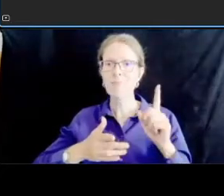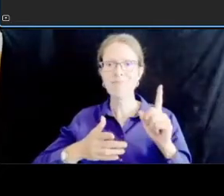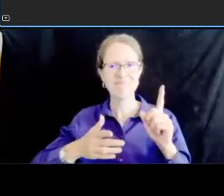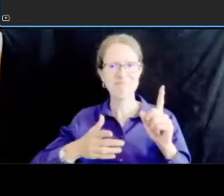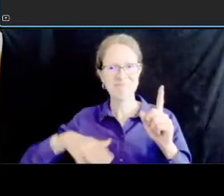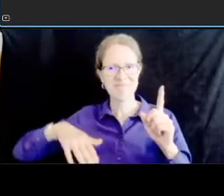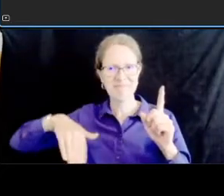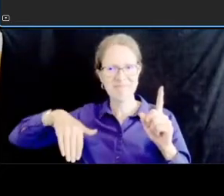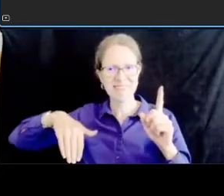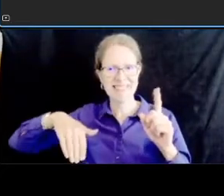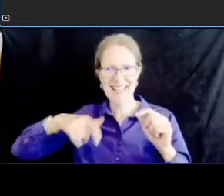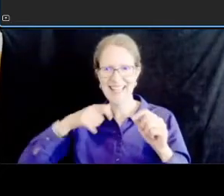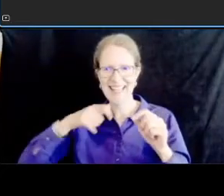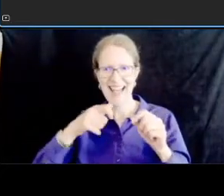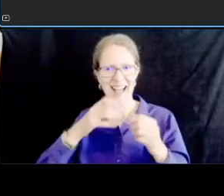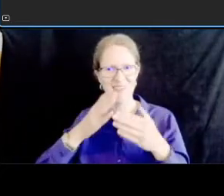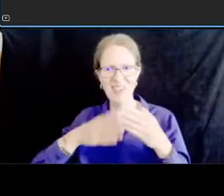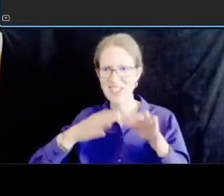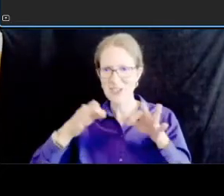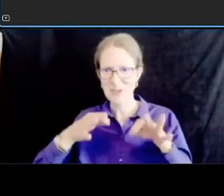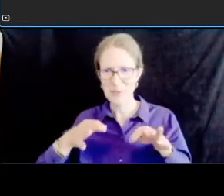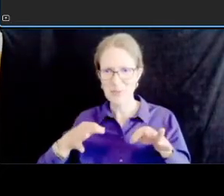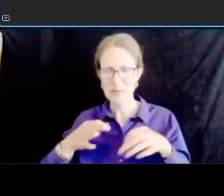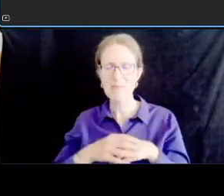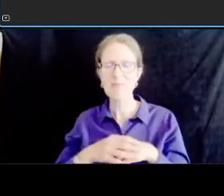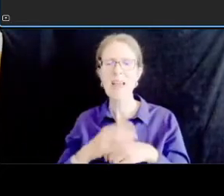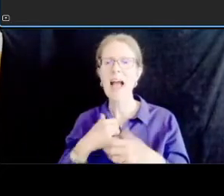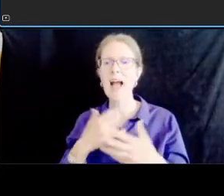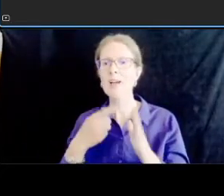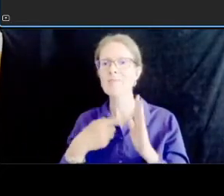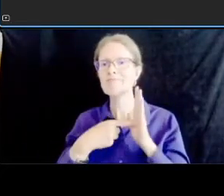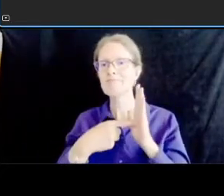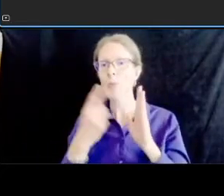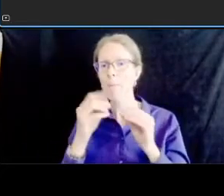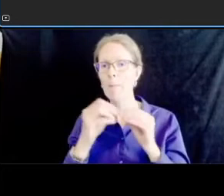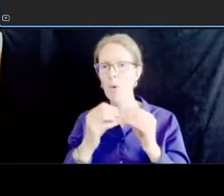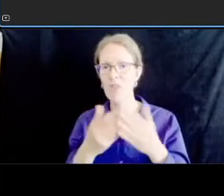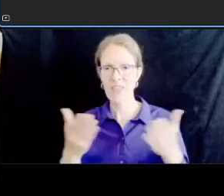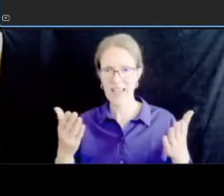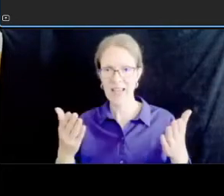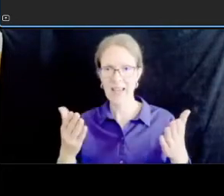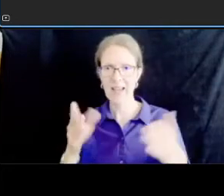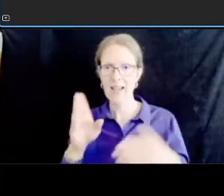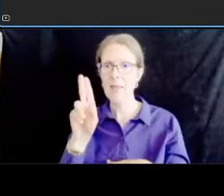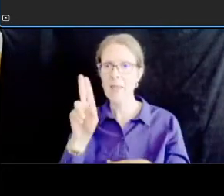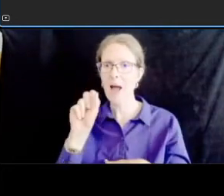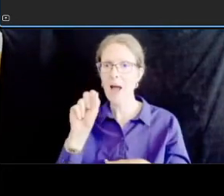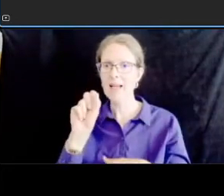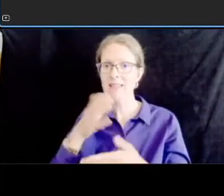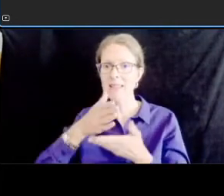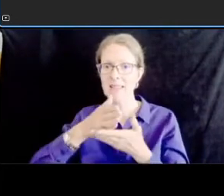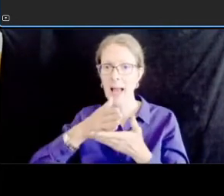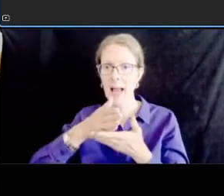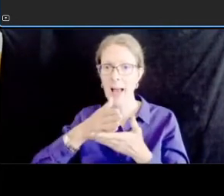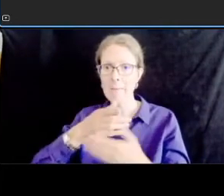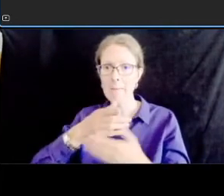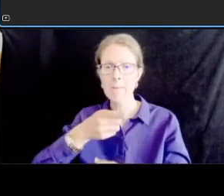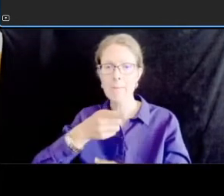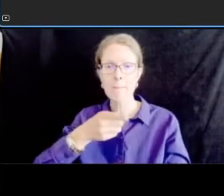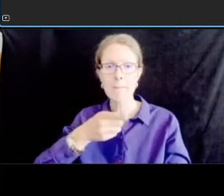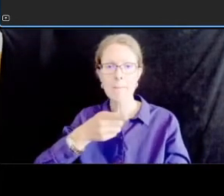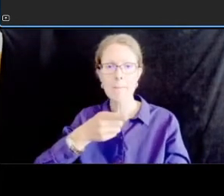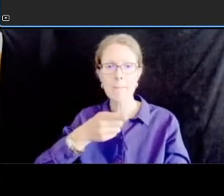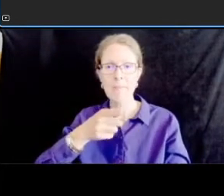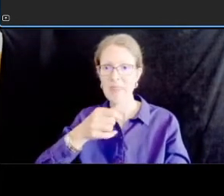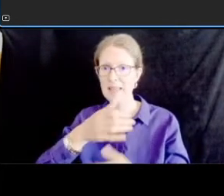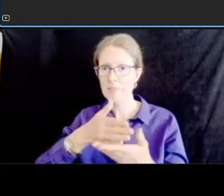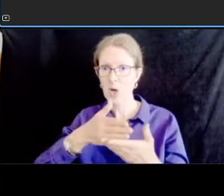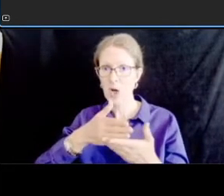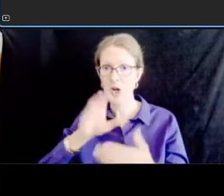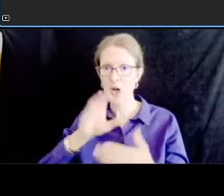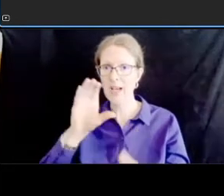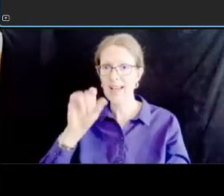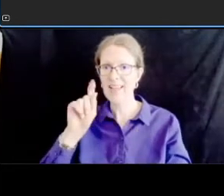one more thing uh the bus stops at this uh in this section at cathedral we do have um a far side bus